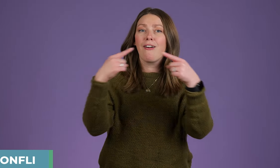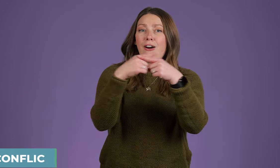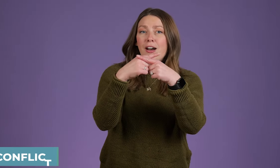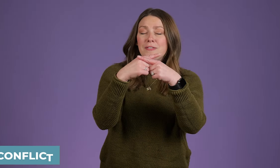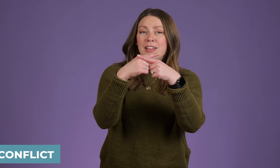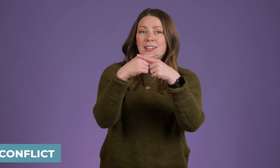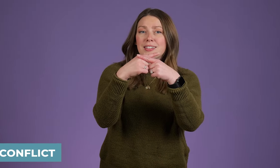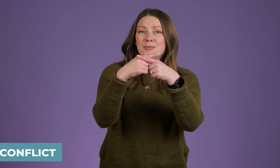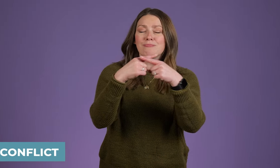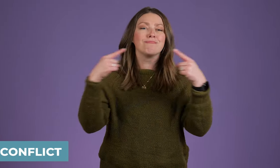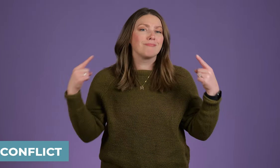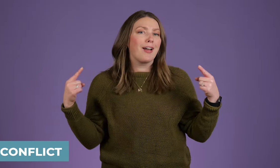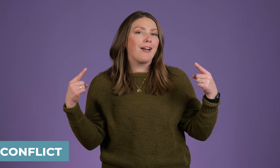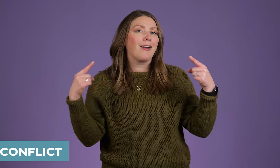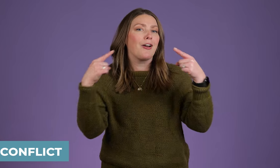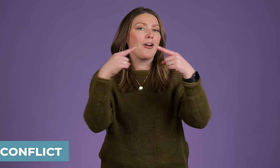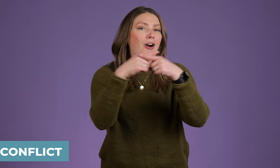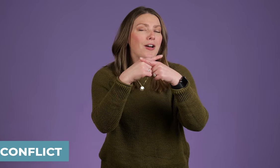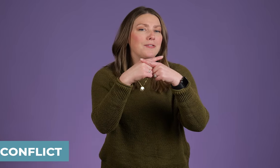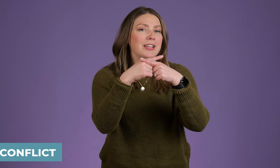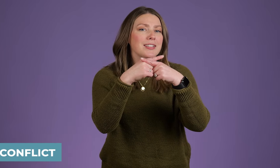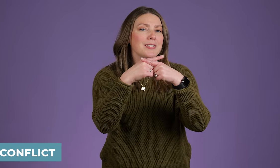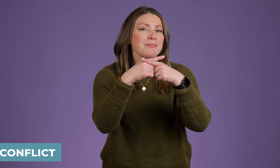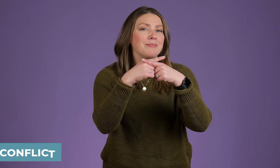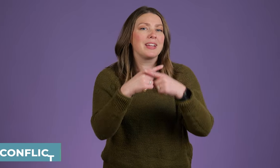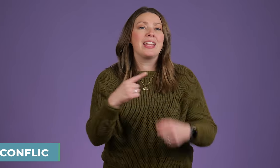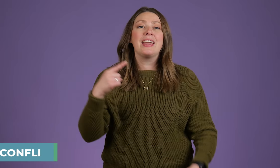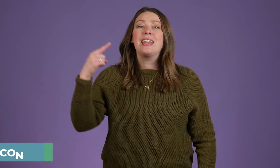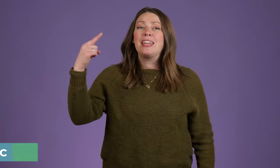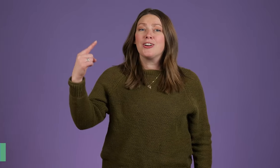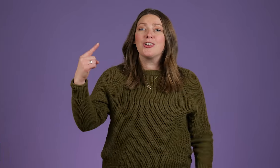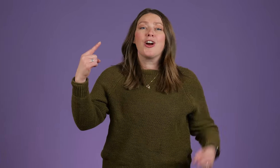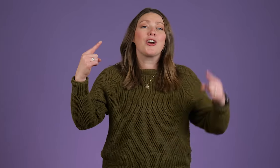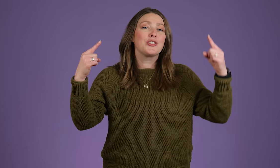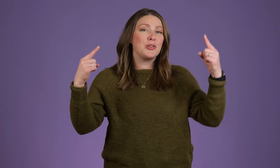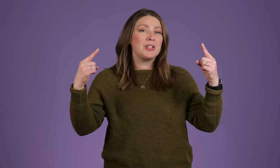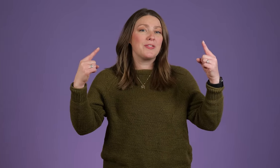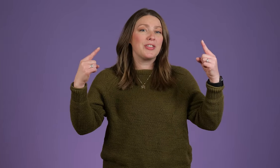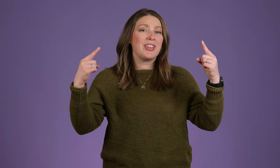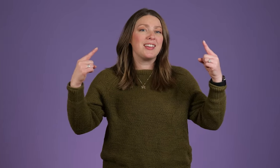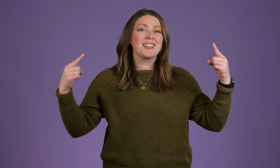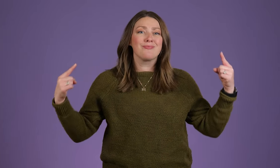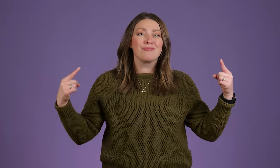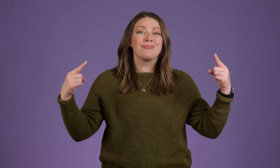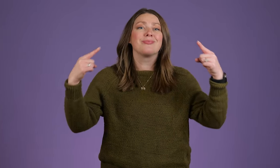Conflict. Here are two different things